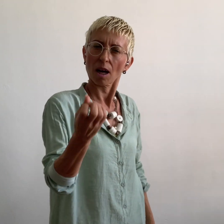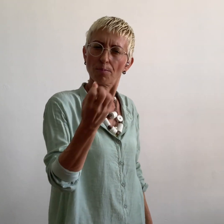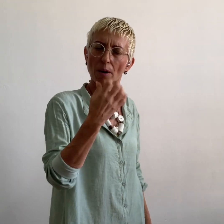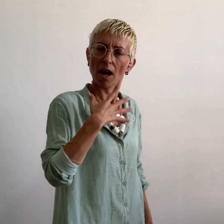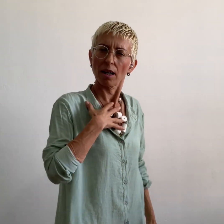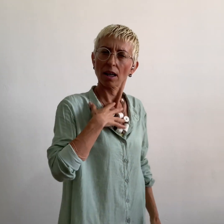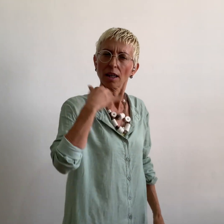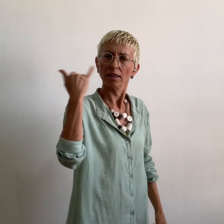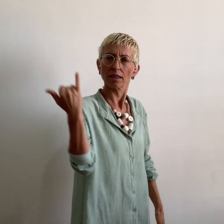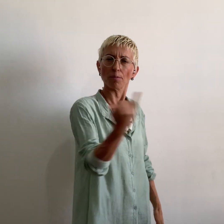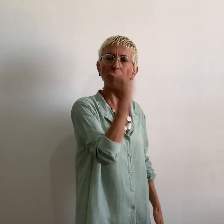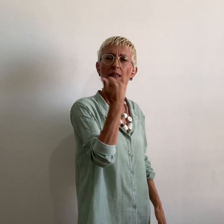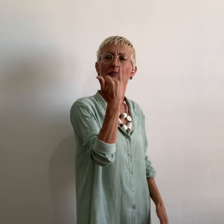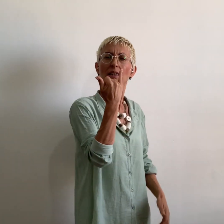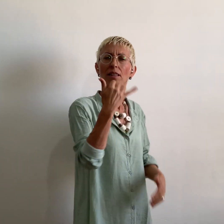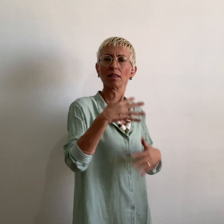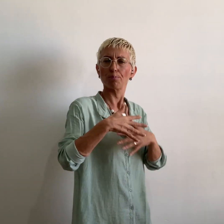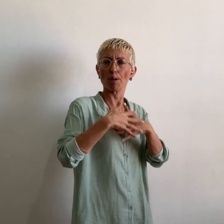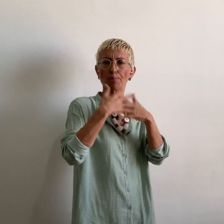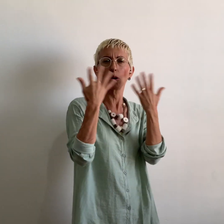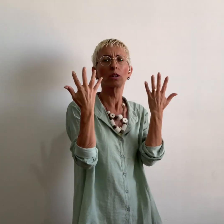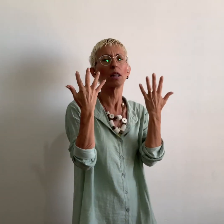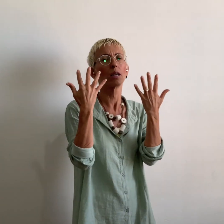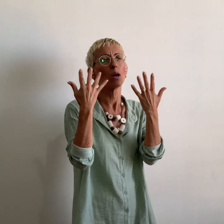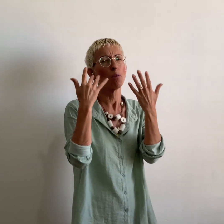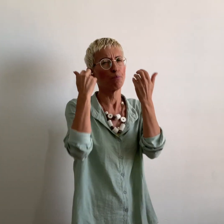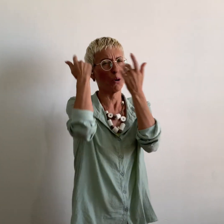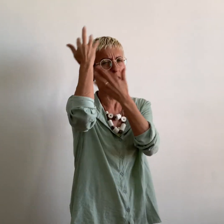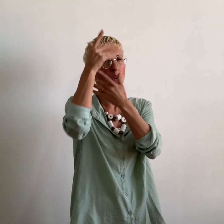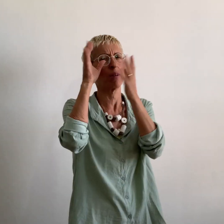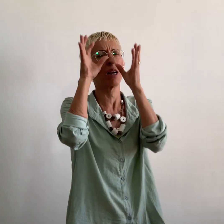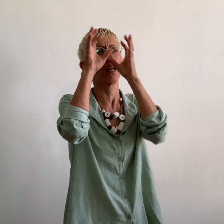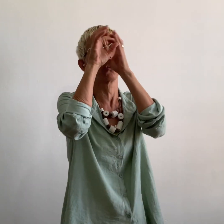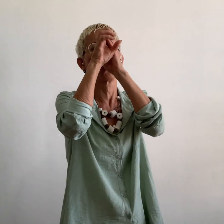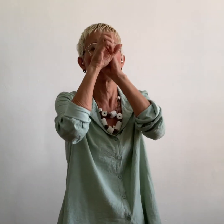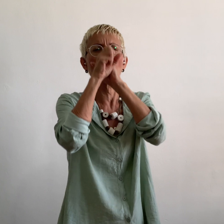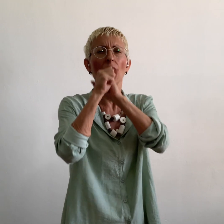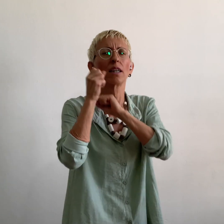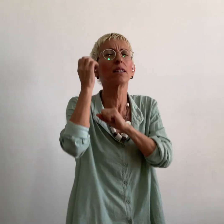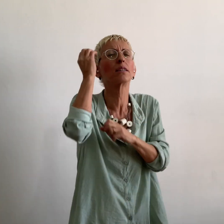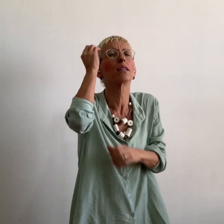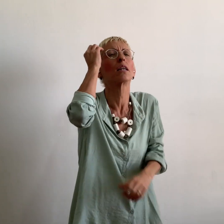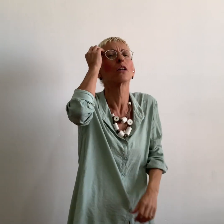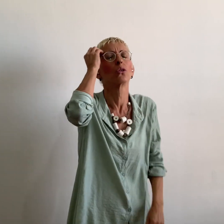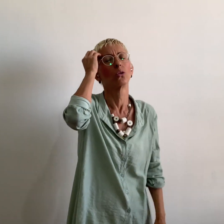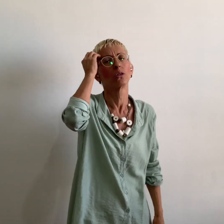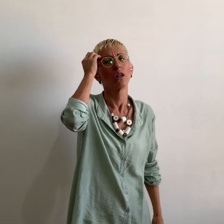You always come to me in the morning Untangling my nights into memories